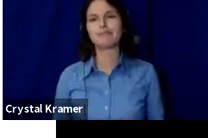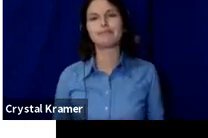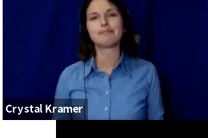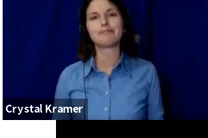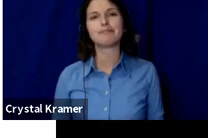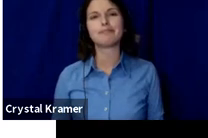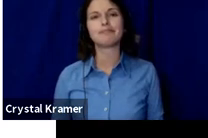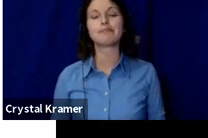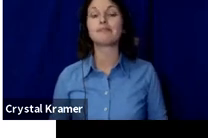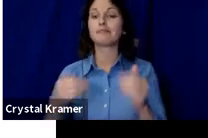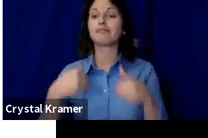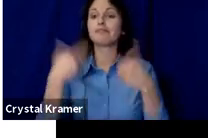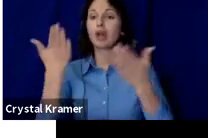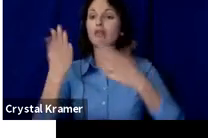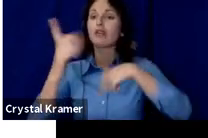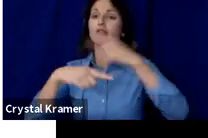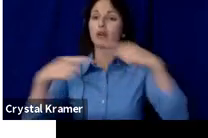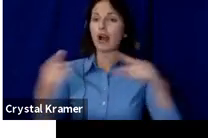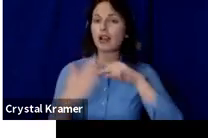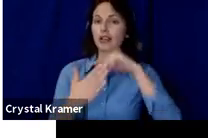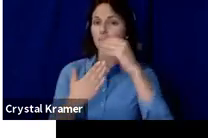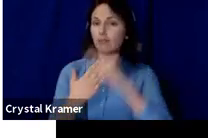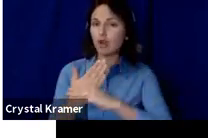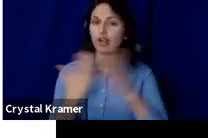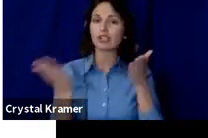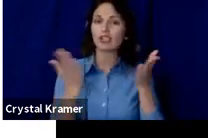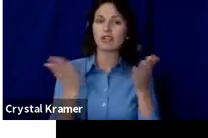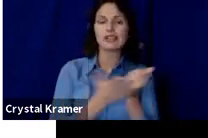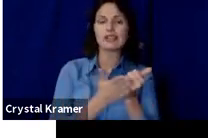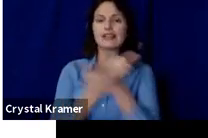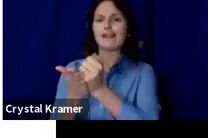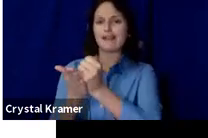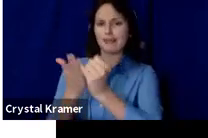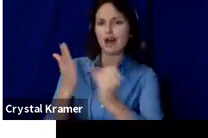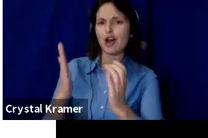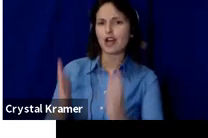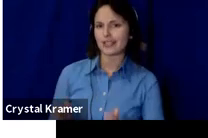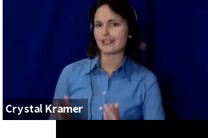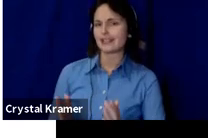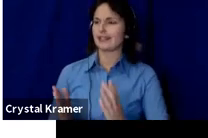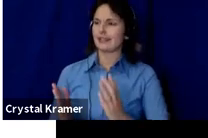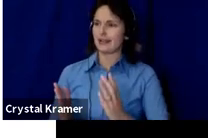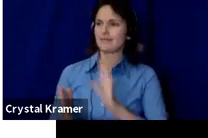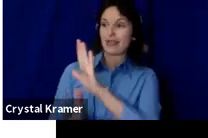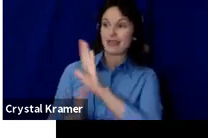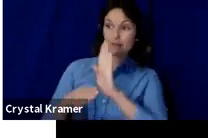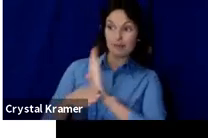We offer a variety of programs and services that help artists strengthen the business side of their practice.